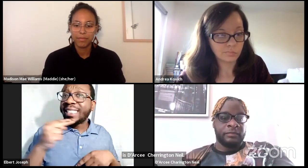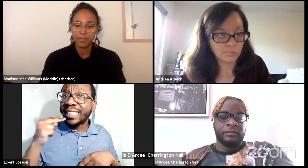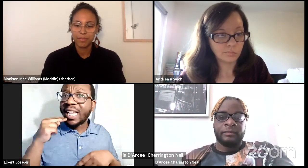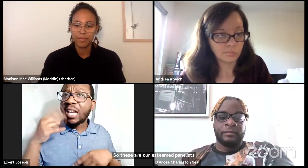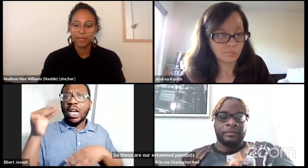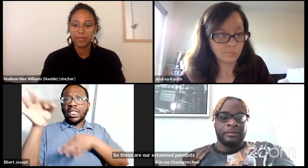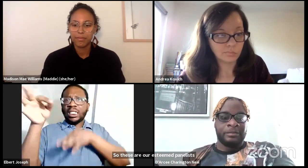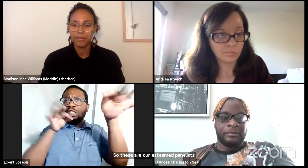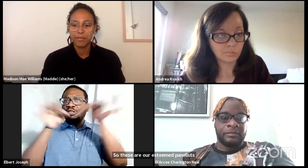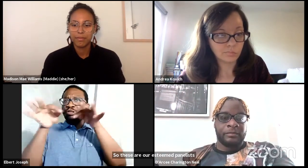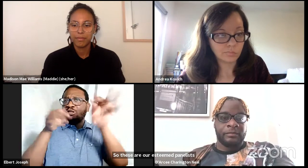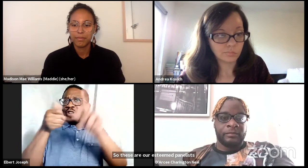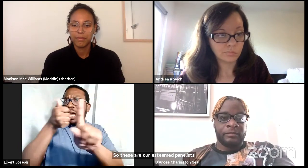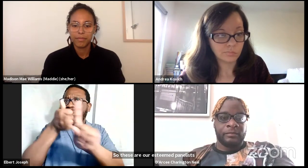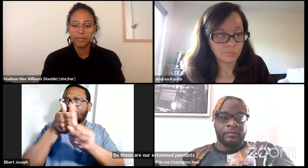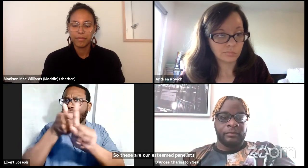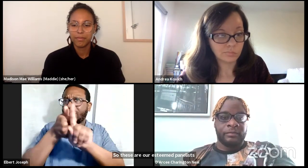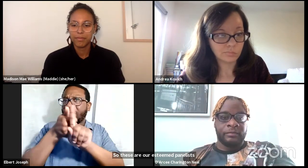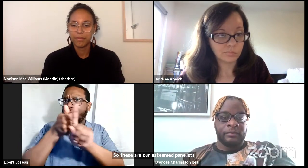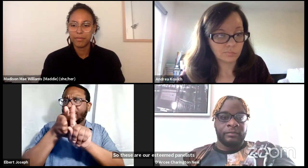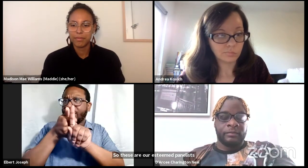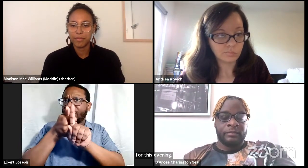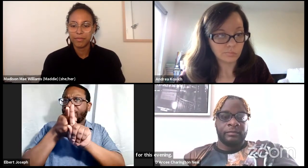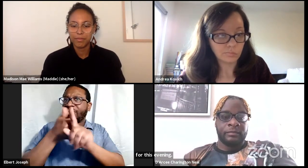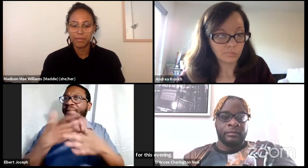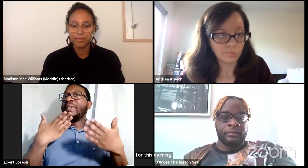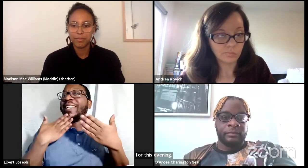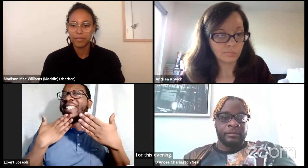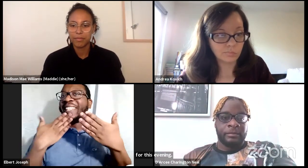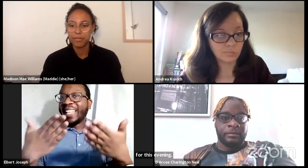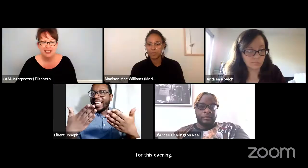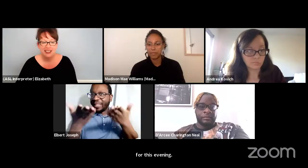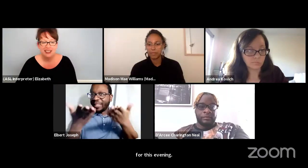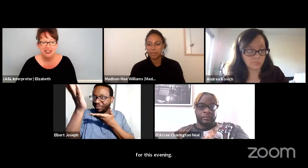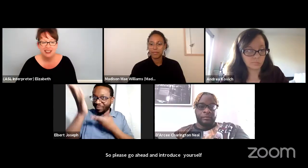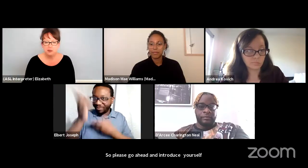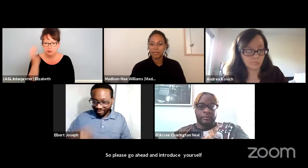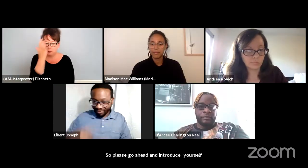Tell me your roles, your pronouns and please introduce who you are.